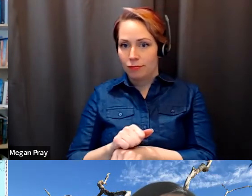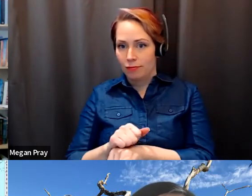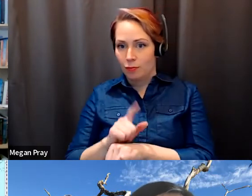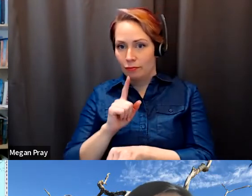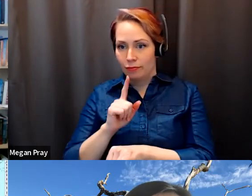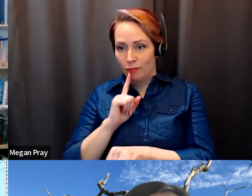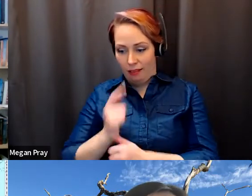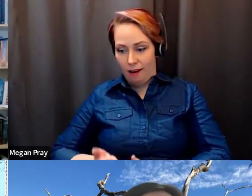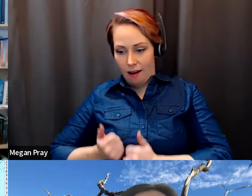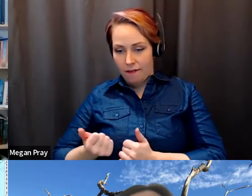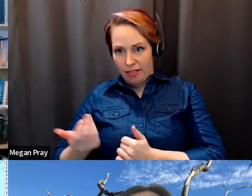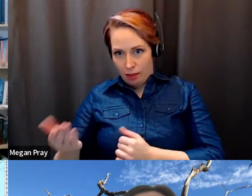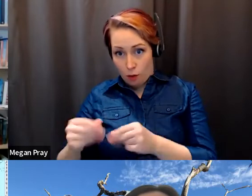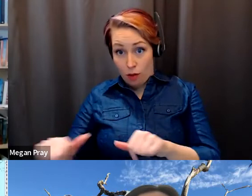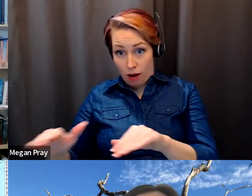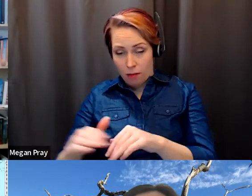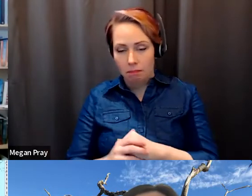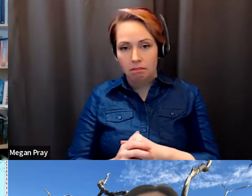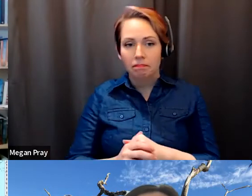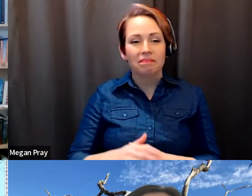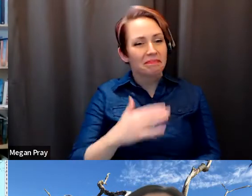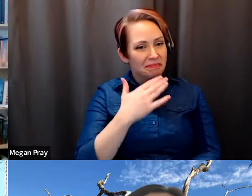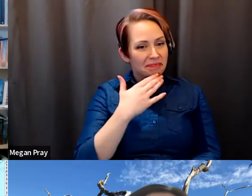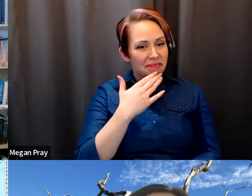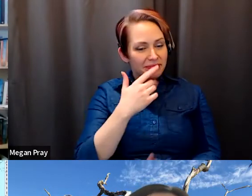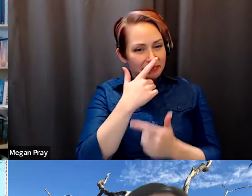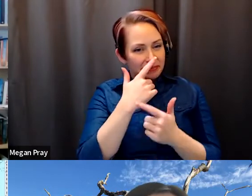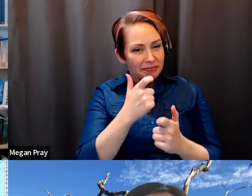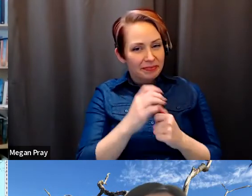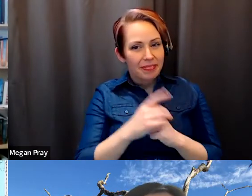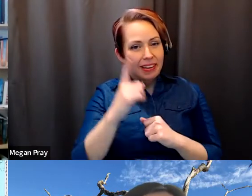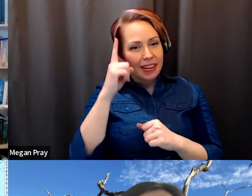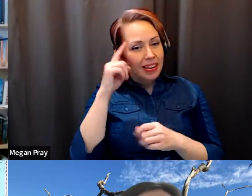Salvador Santino Regilme: yeah Thank you um this interesting because I think in the conclusion of the book I.